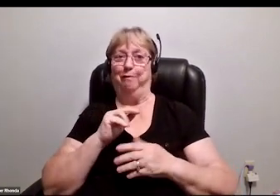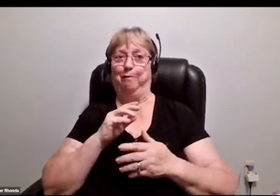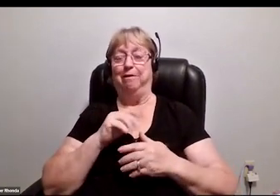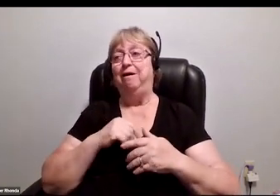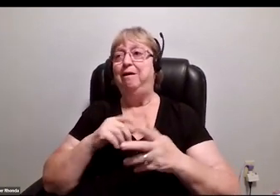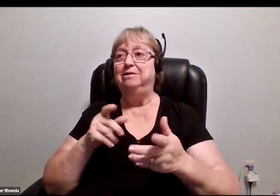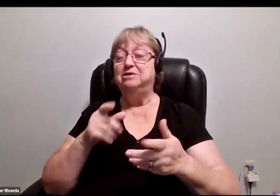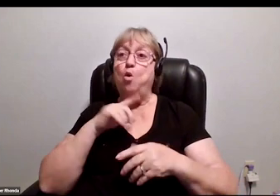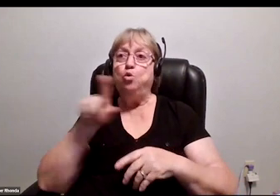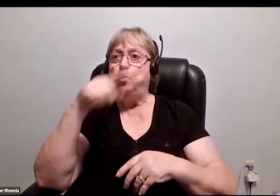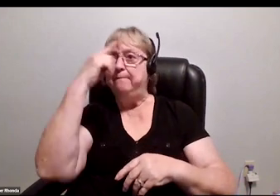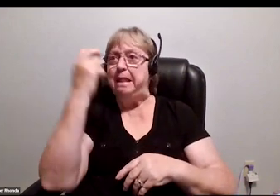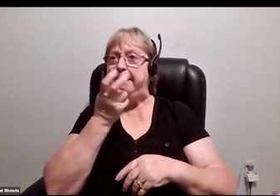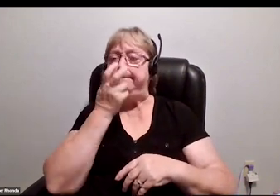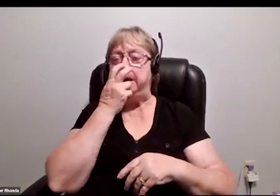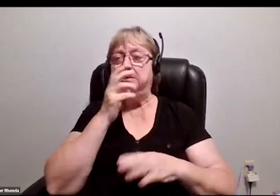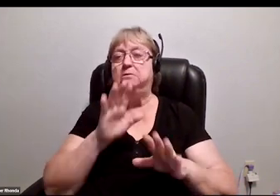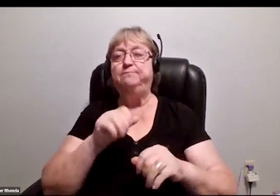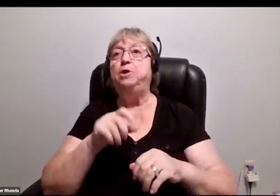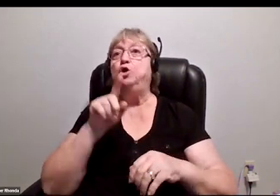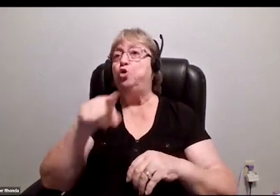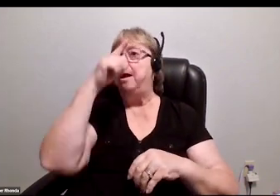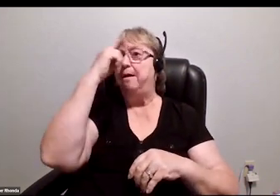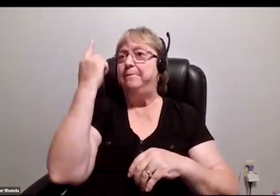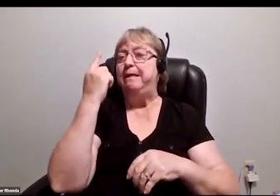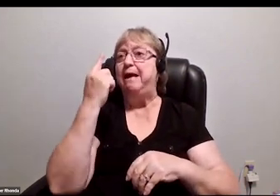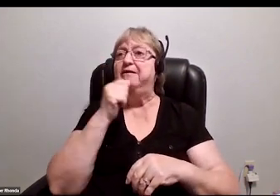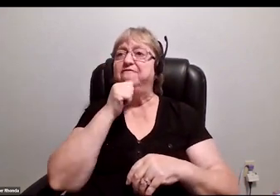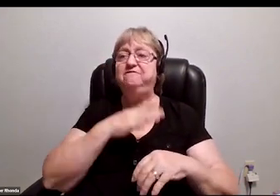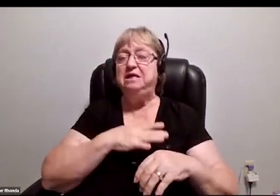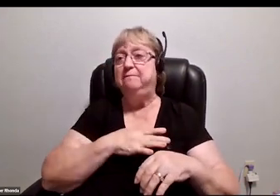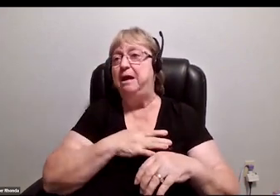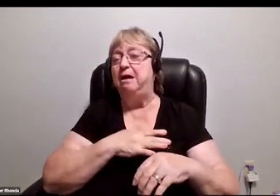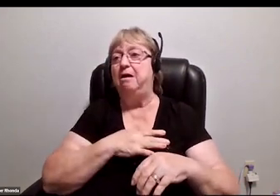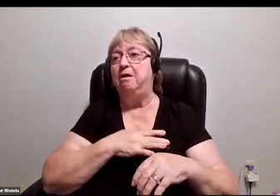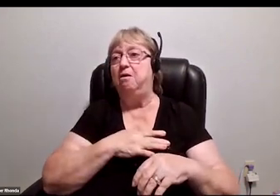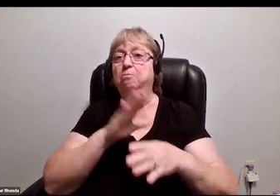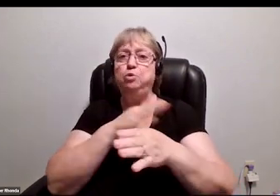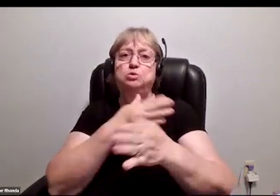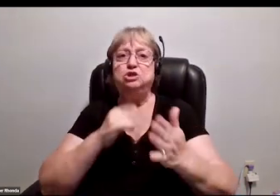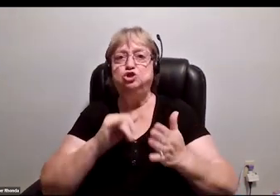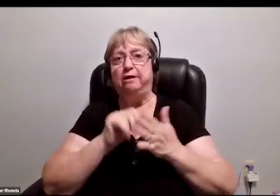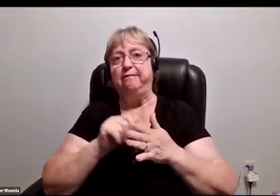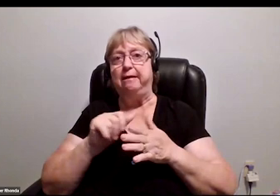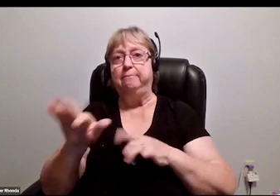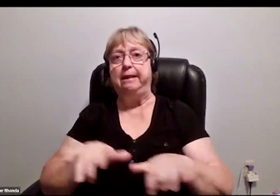"Oh, you're a Black blind--" No, not blind. "You're a Black female musician that plays the piano.